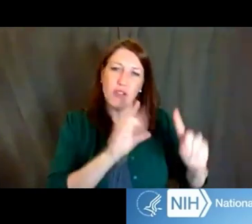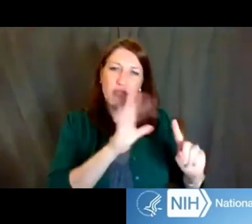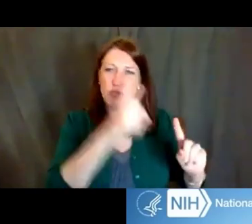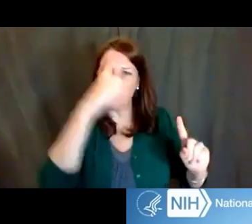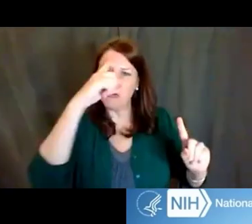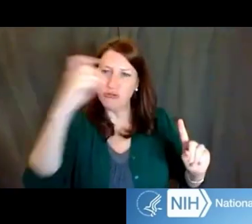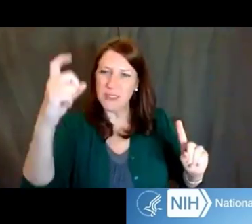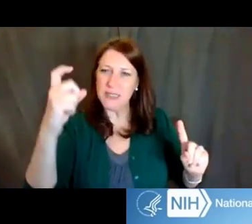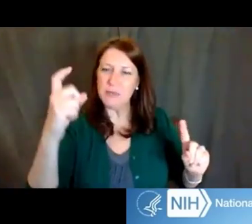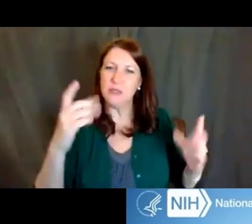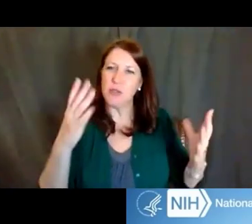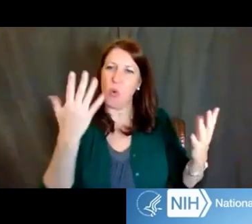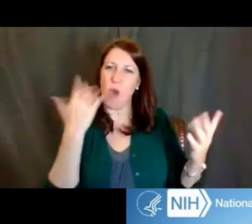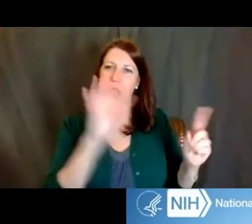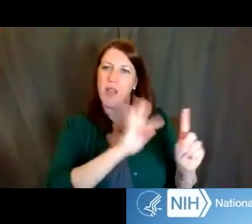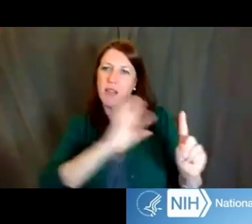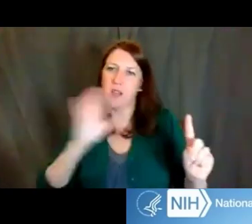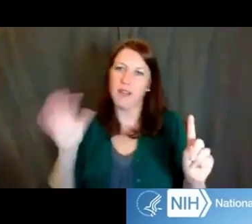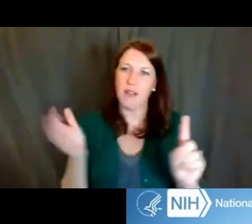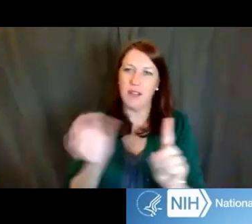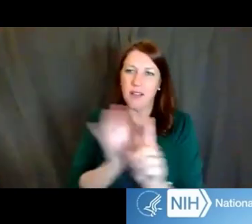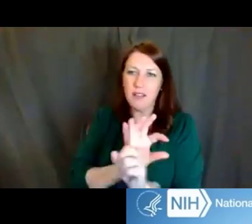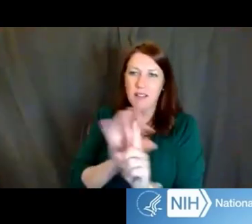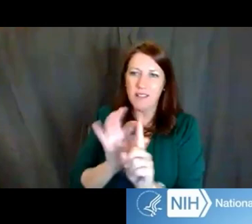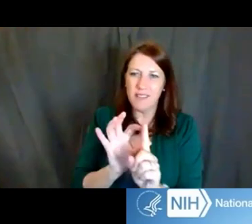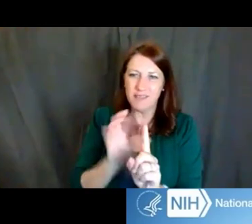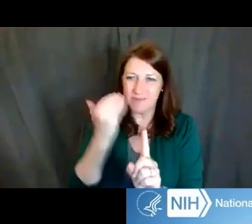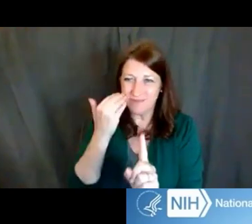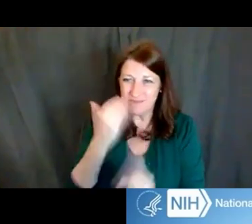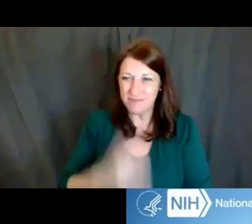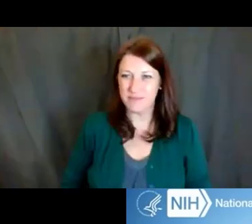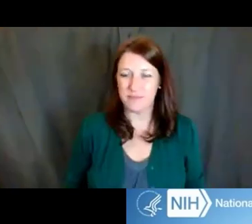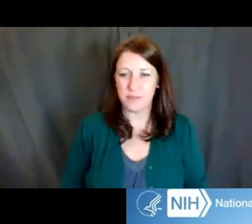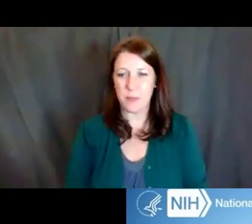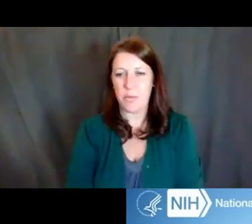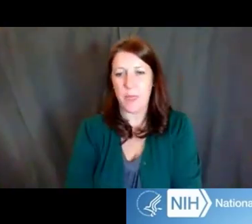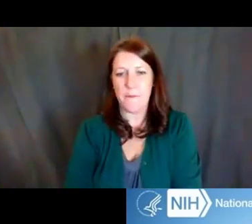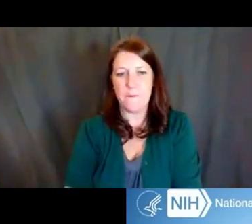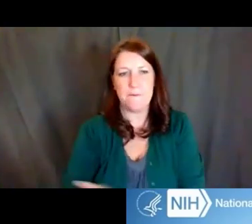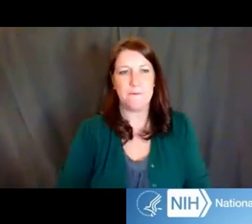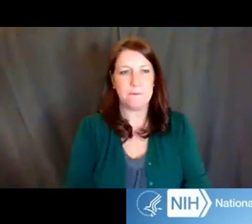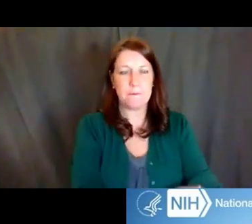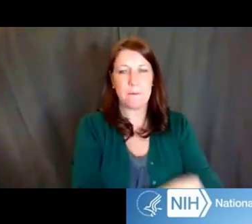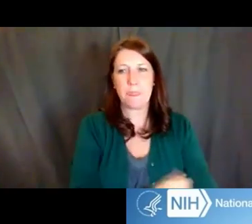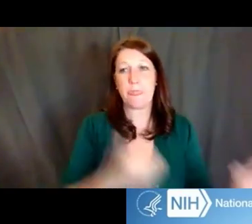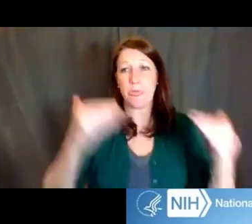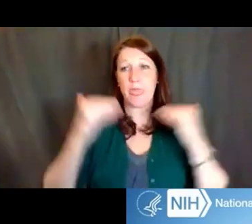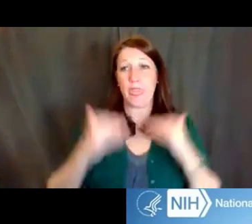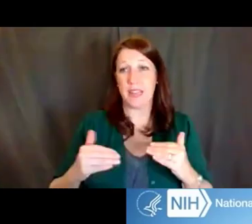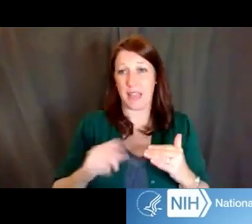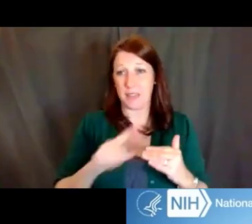Dr. Teraya Donaldson: Thank you all. So the next question, is it possible to break down the K-awards and talk about which mechanism is best